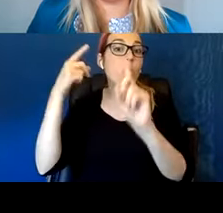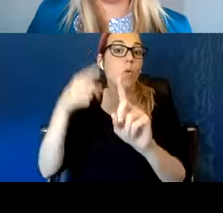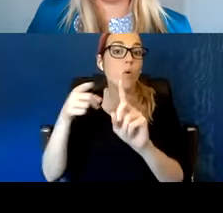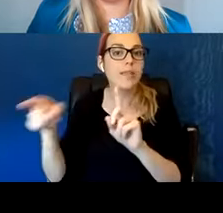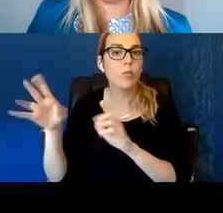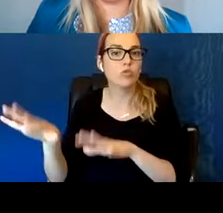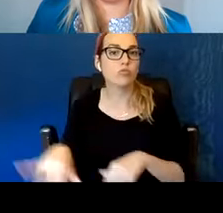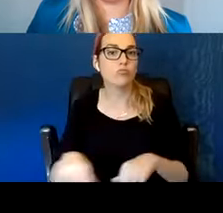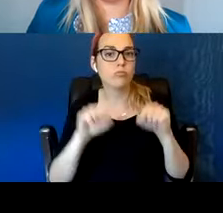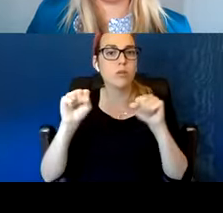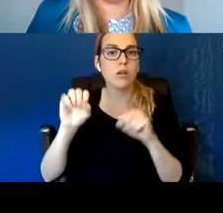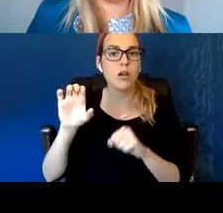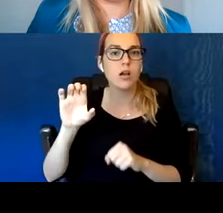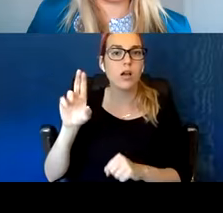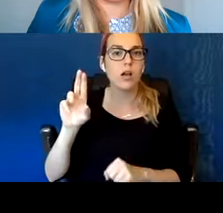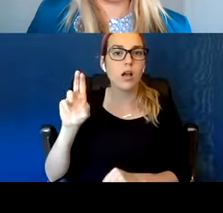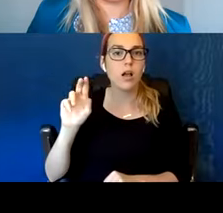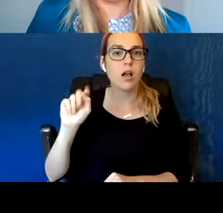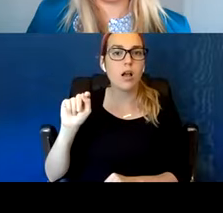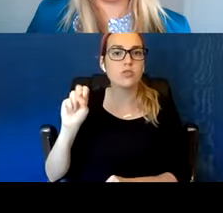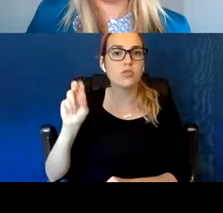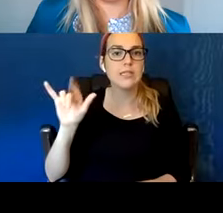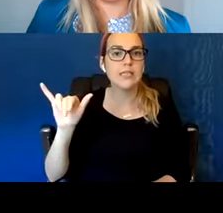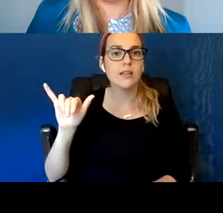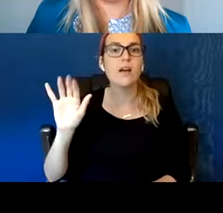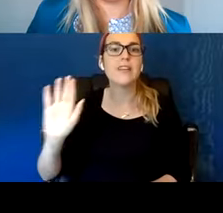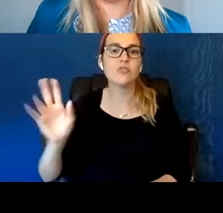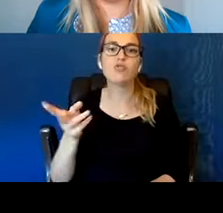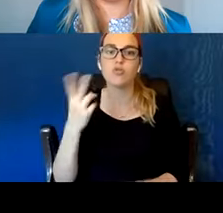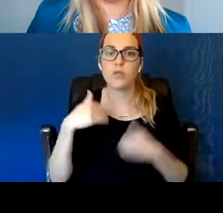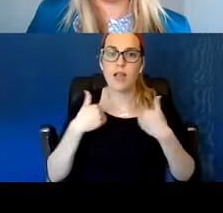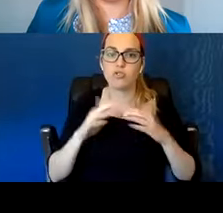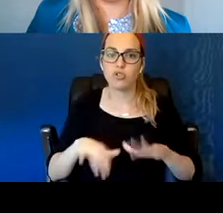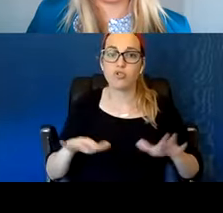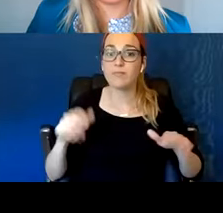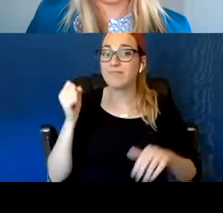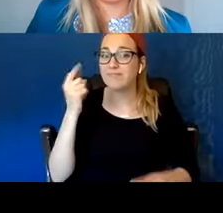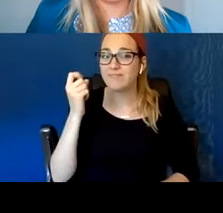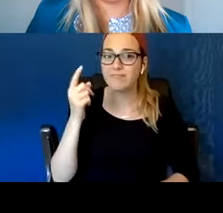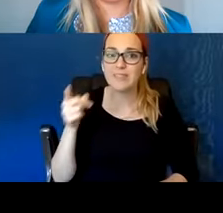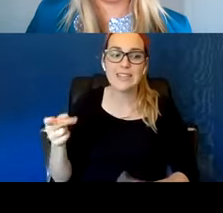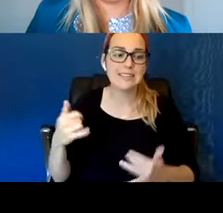So he's still not housed which again is critical. Everyone deserves housing,